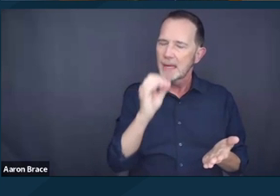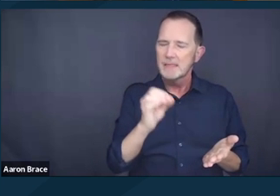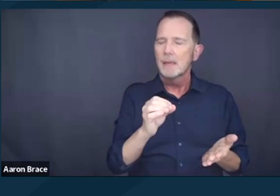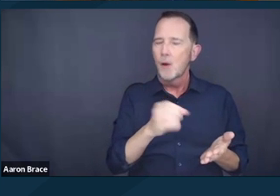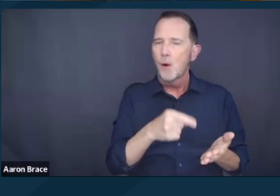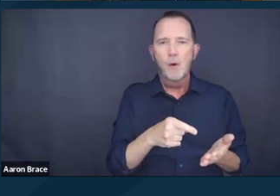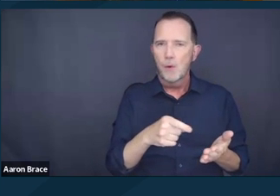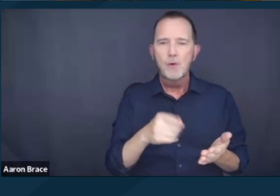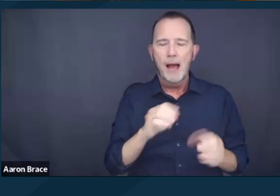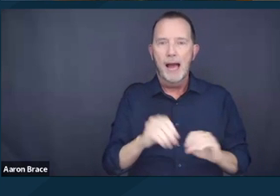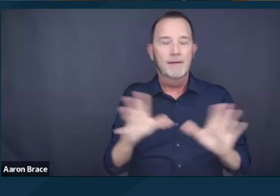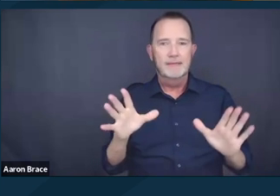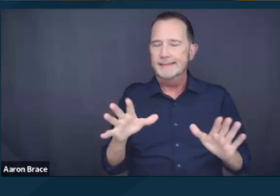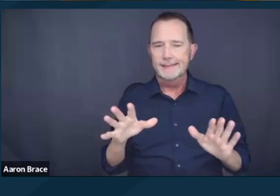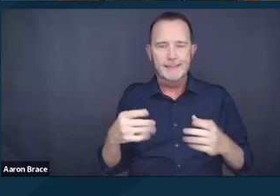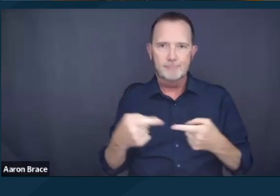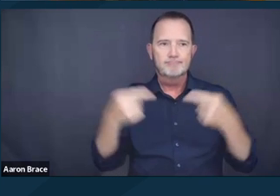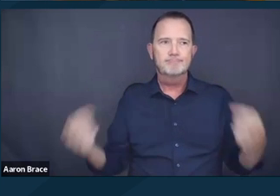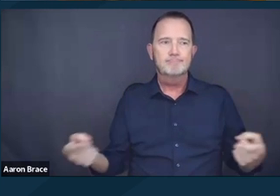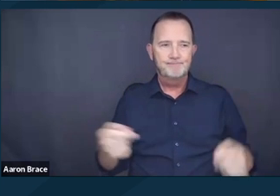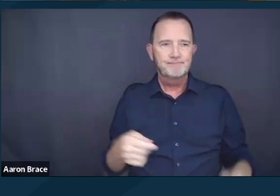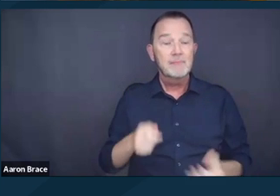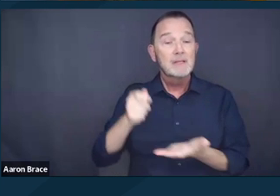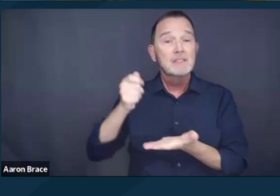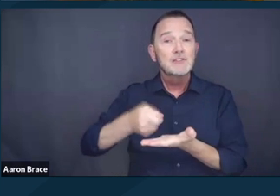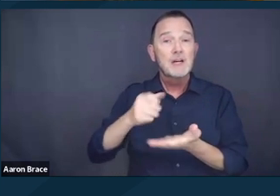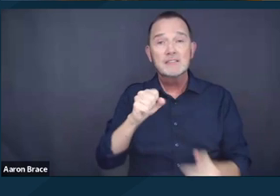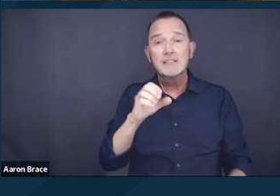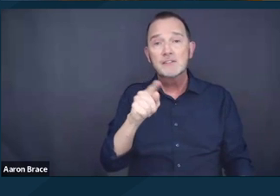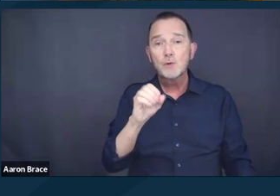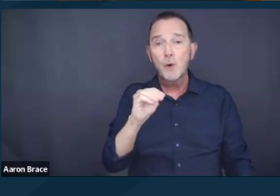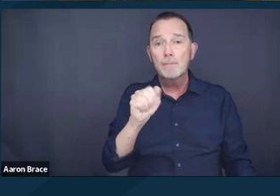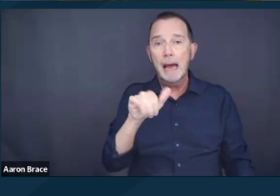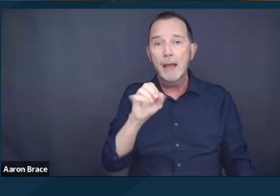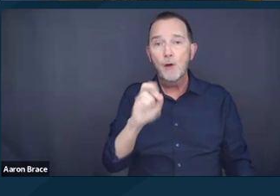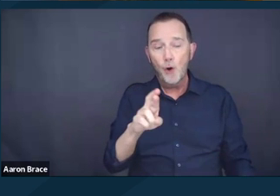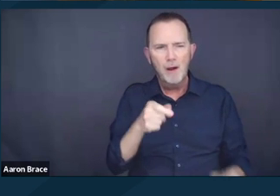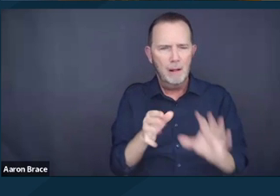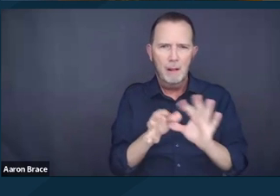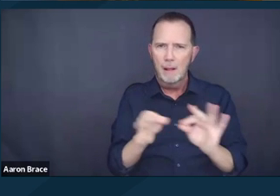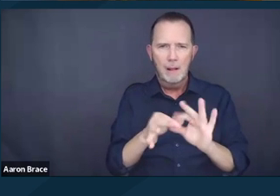Thank you. Justice Sotomayor, on the contrary, reinserted and underscored the context